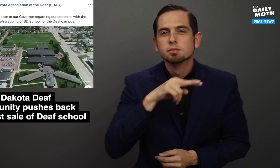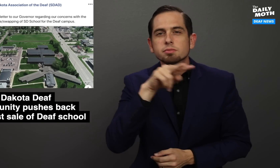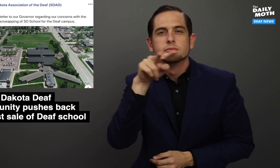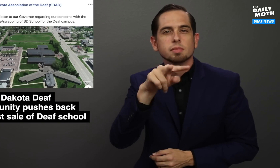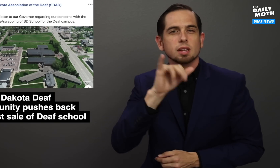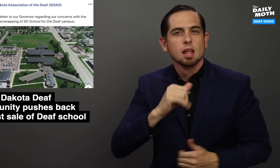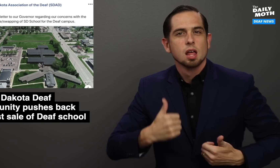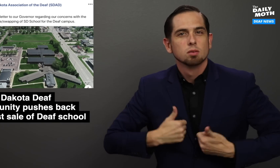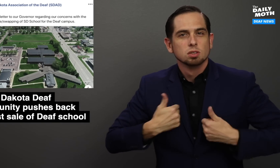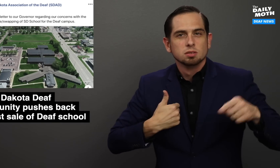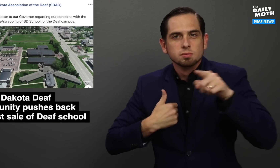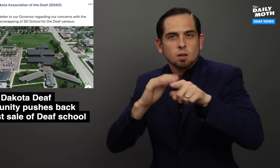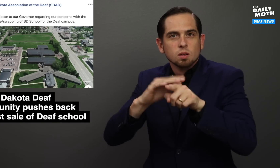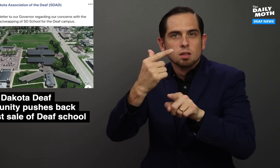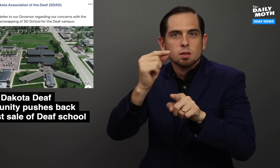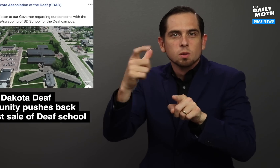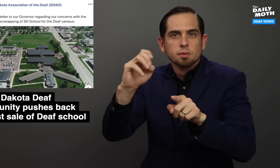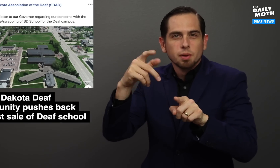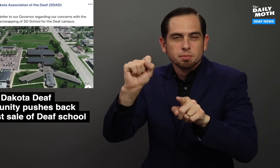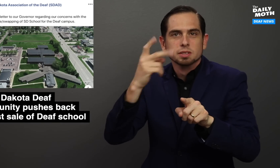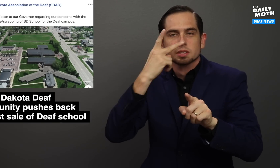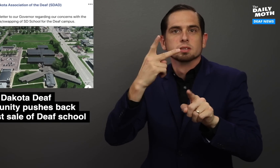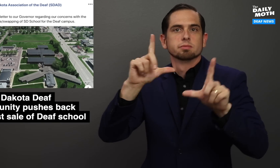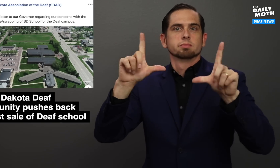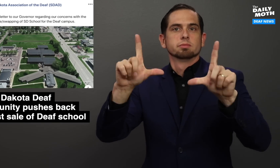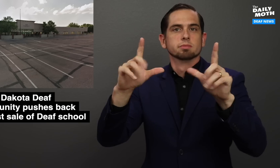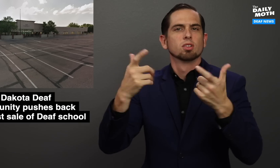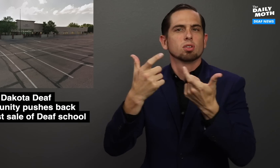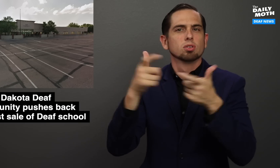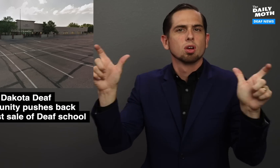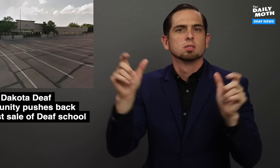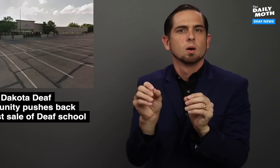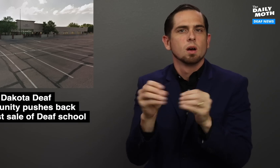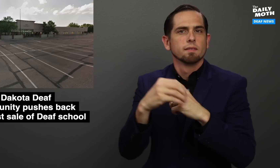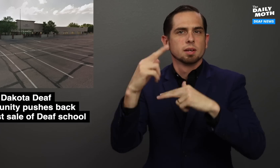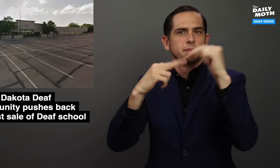A view of the address on Google Maps showed a large office